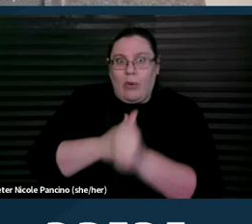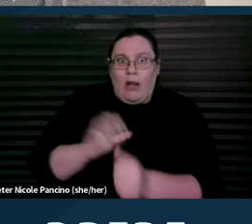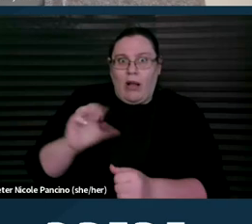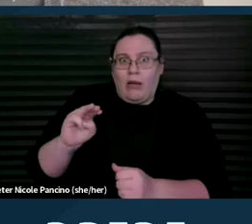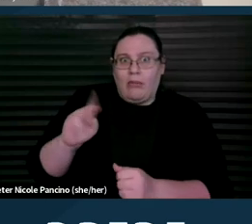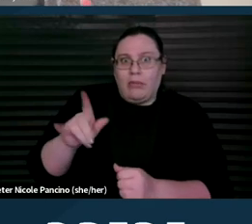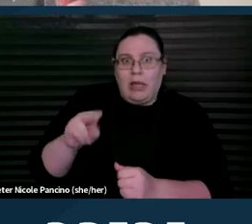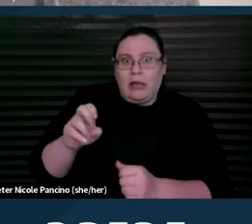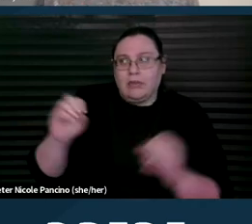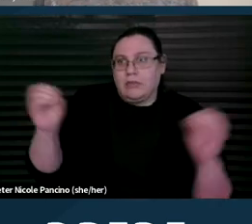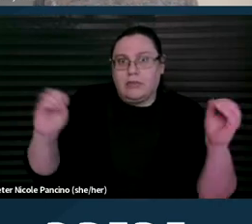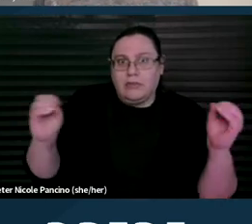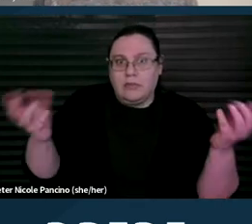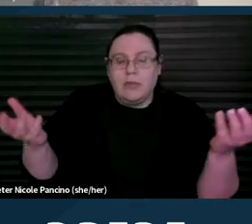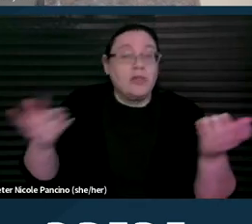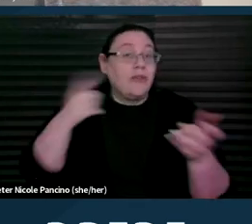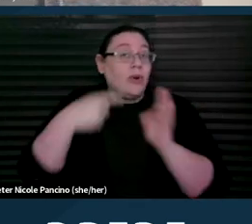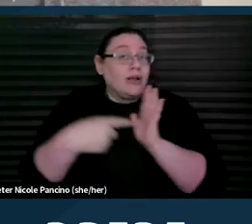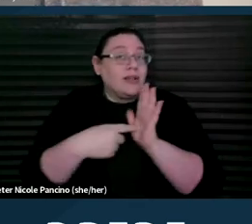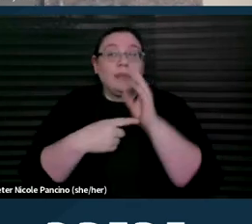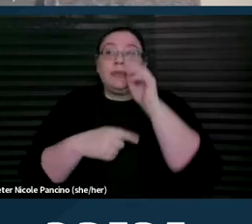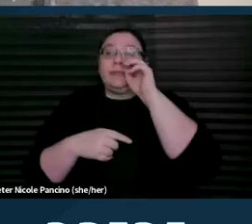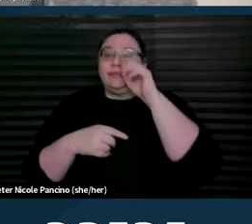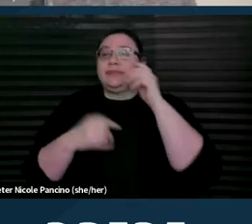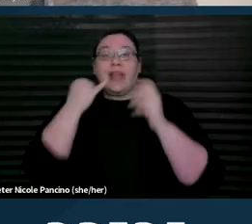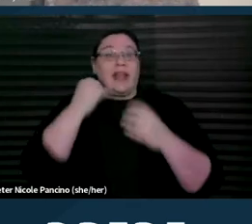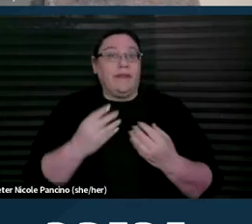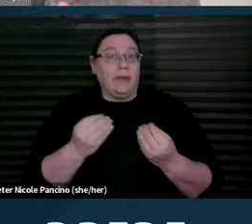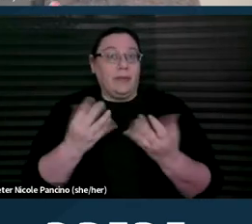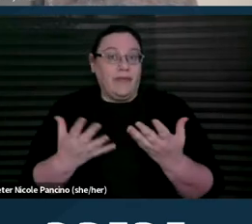So for example, if a provider doesn't replace